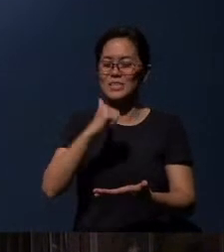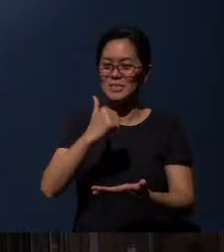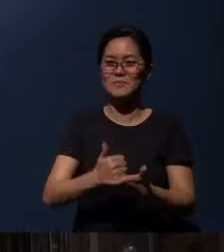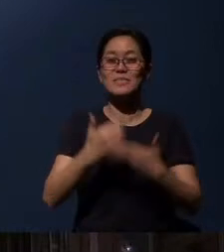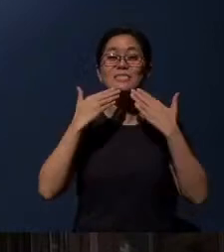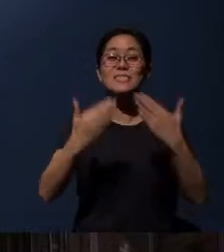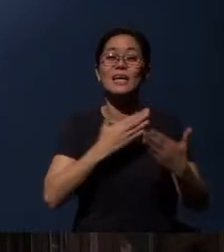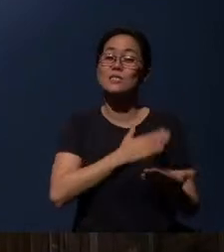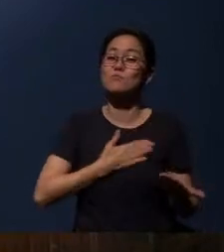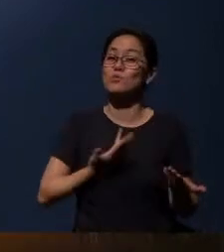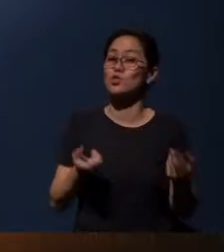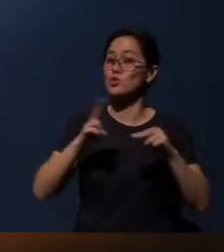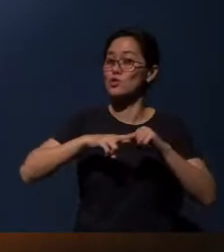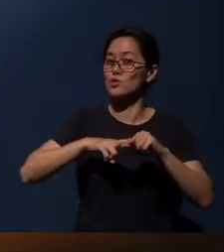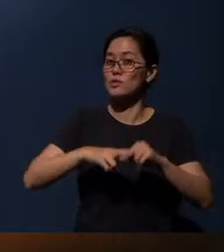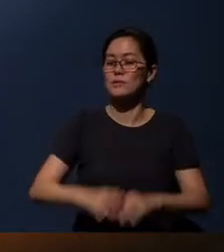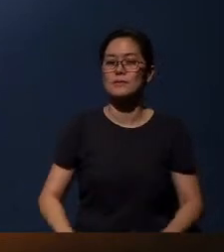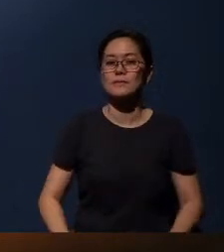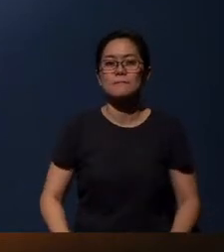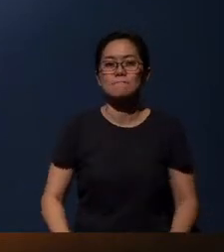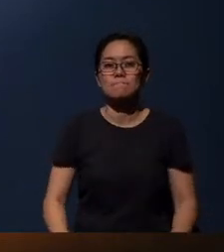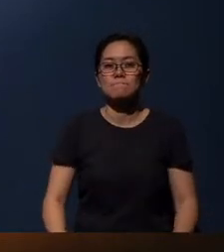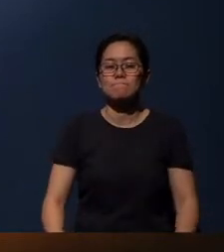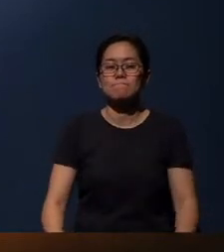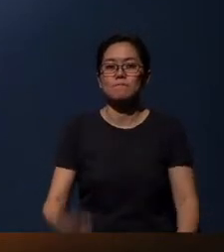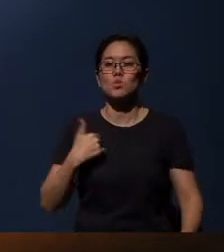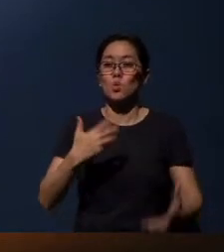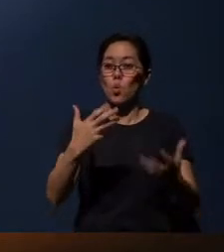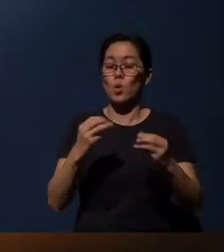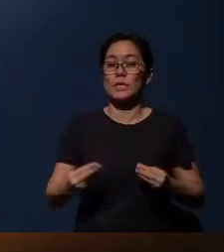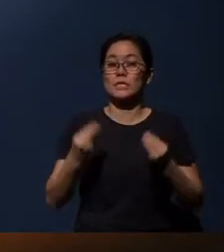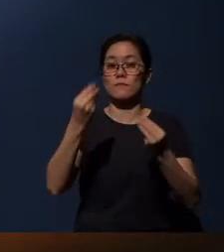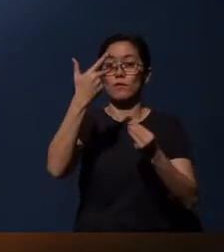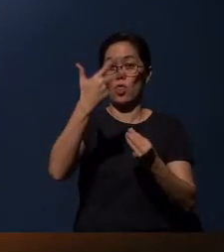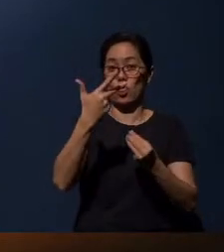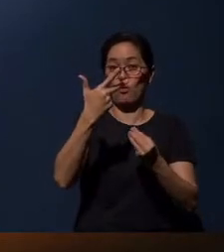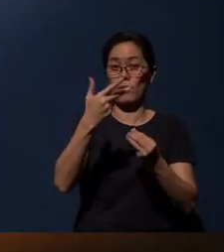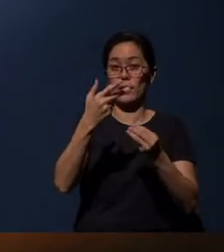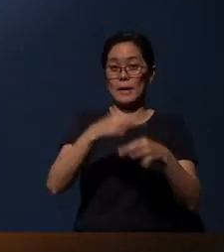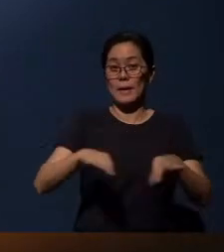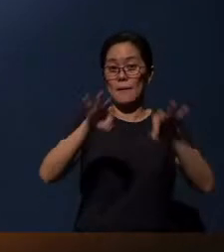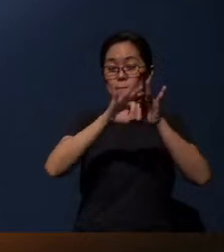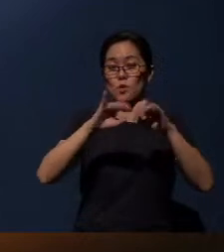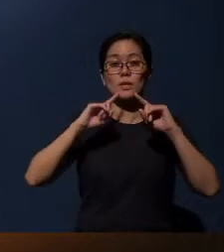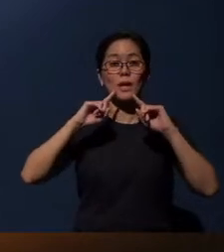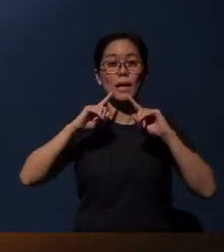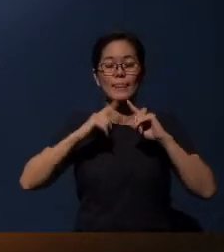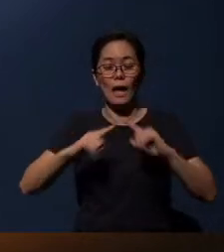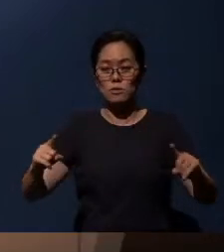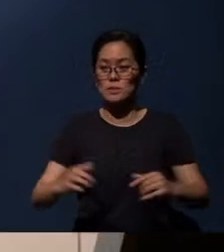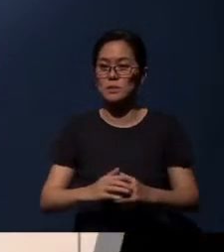Thank you. Please be seated. I'm going to give you three important announcements. Next Sunday is Chinese New Year.